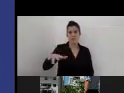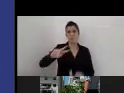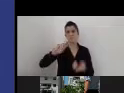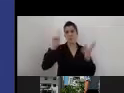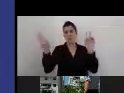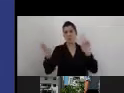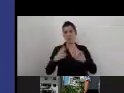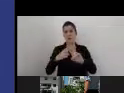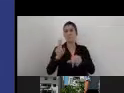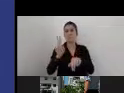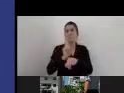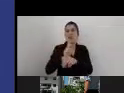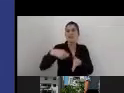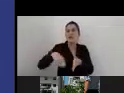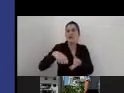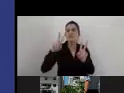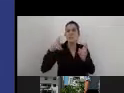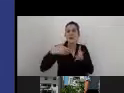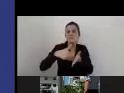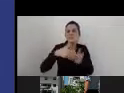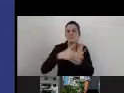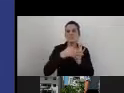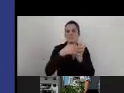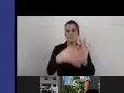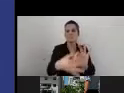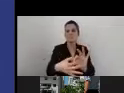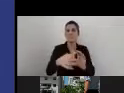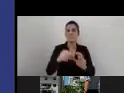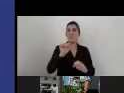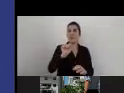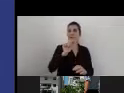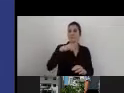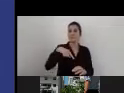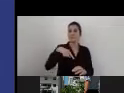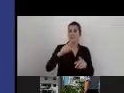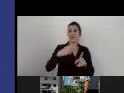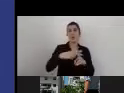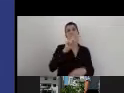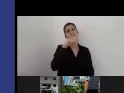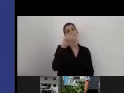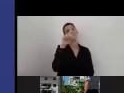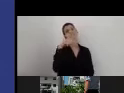Accessibility implementation is not only on marking the Vs across the checklist,